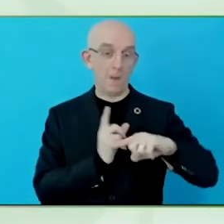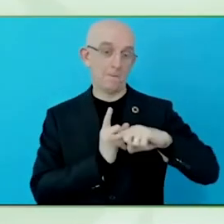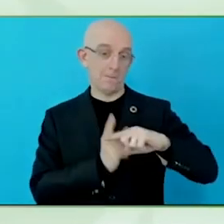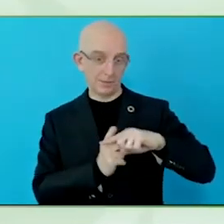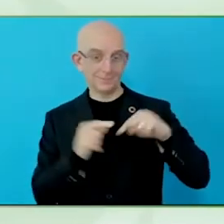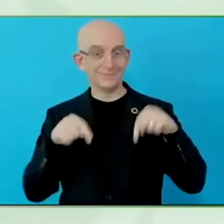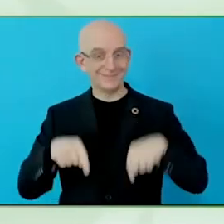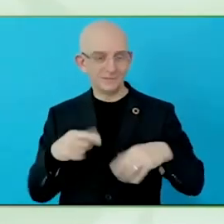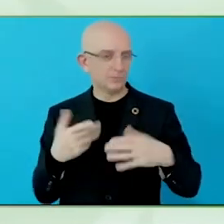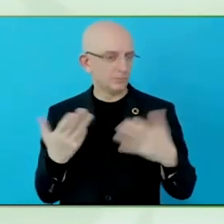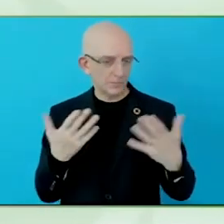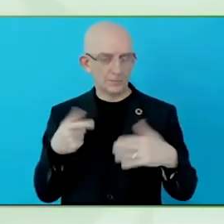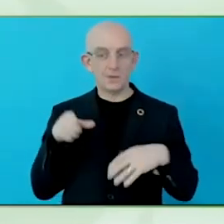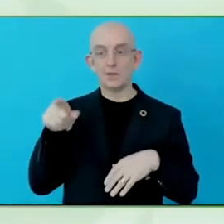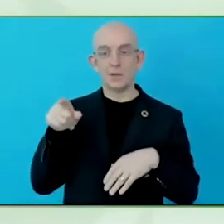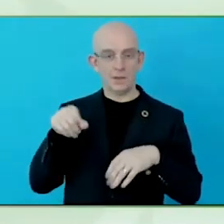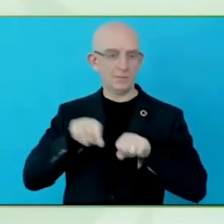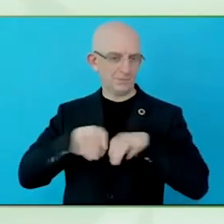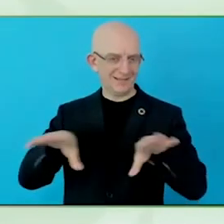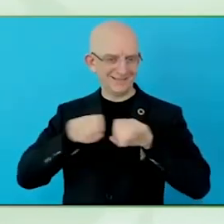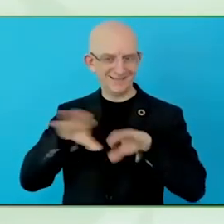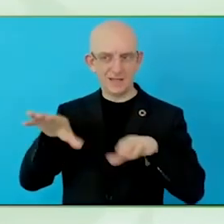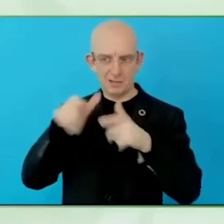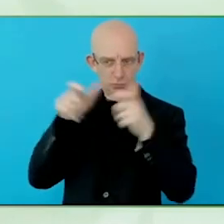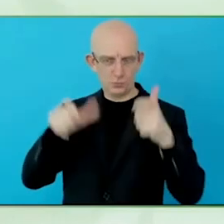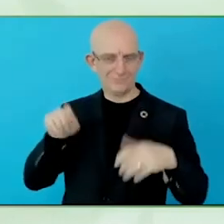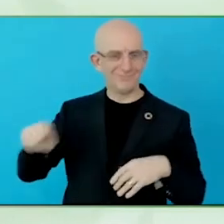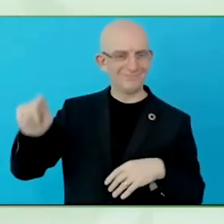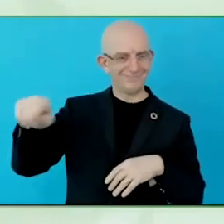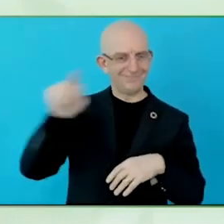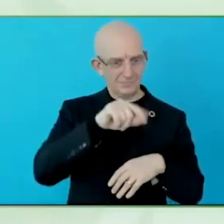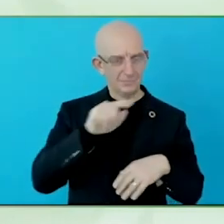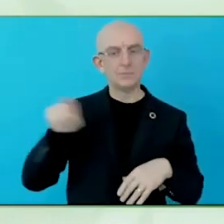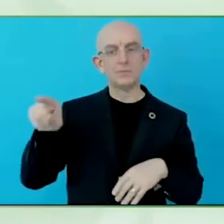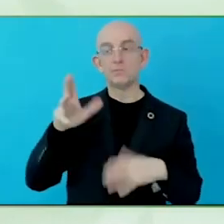framework for different activities around the world, and as a